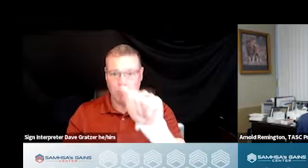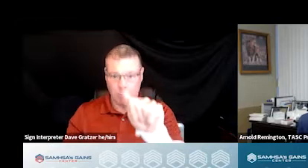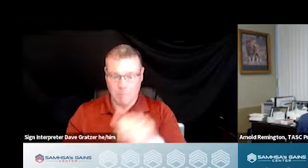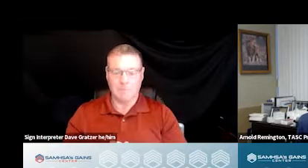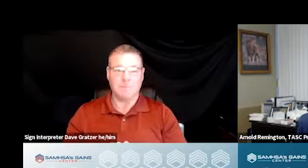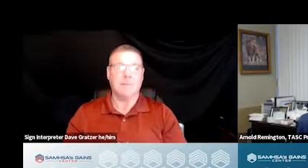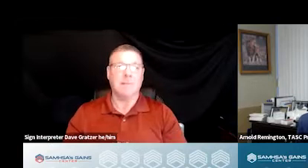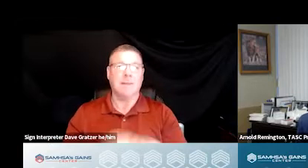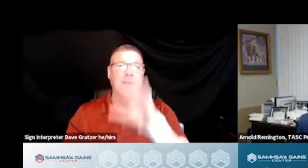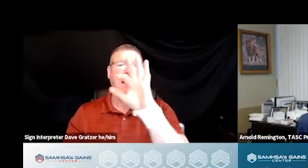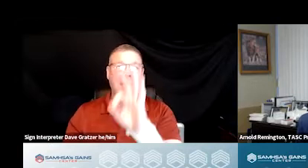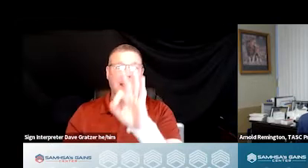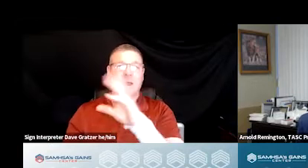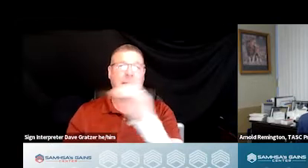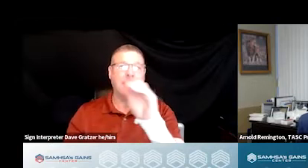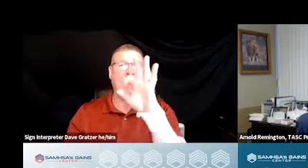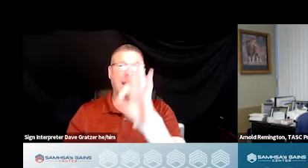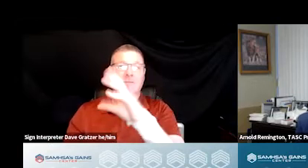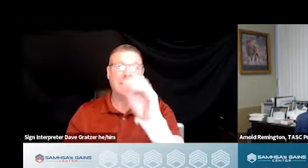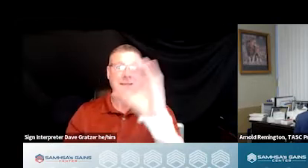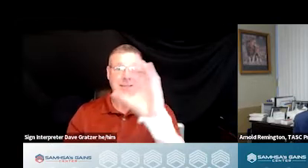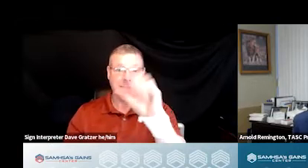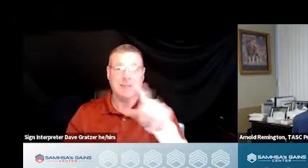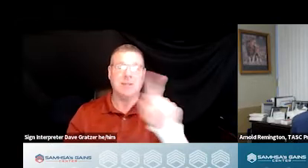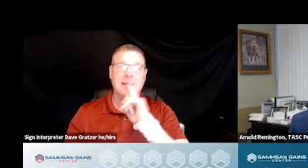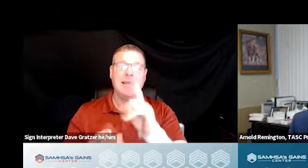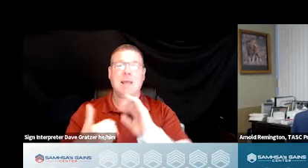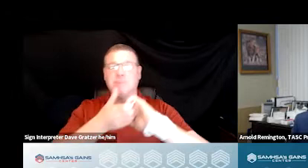At F&CS, she collaborates with community and agency partners